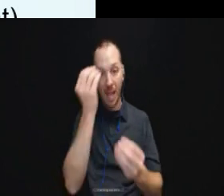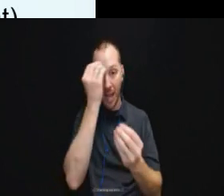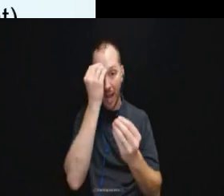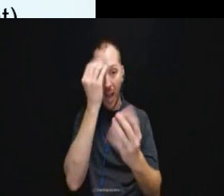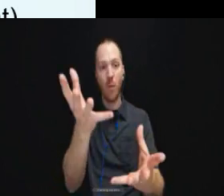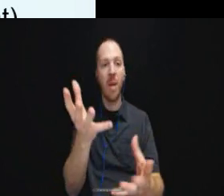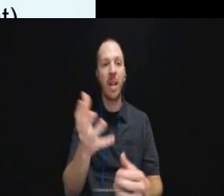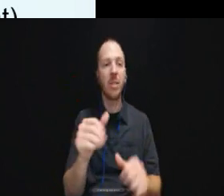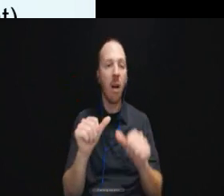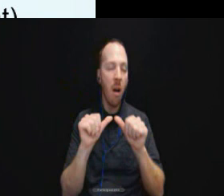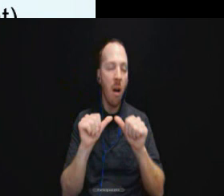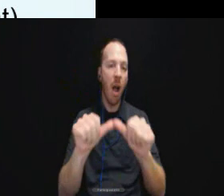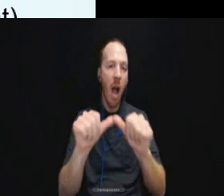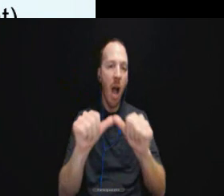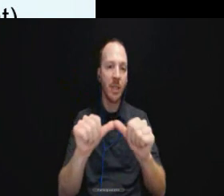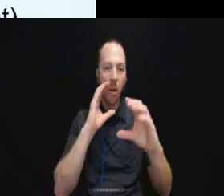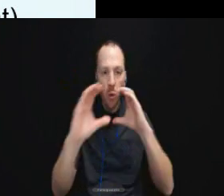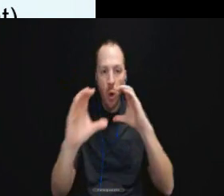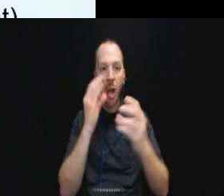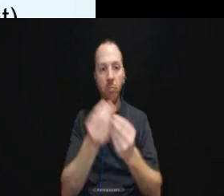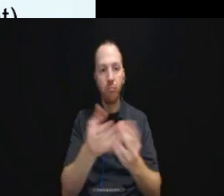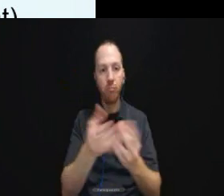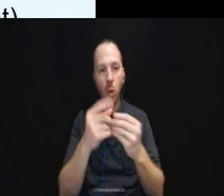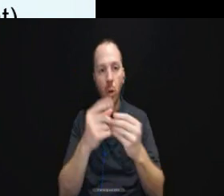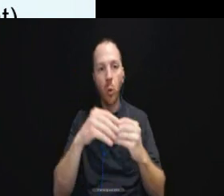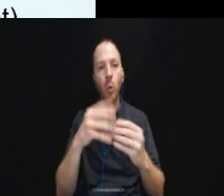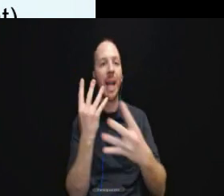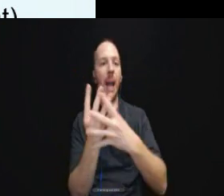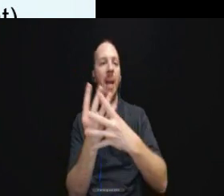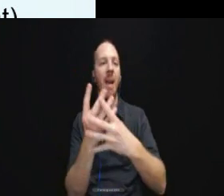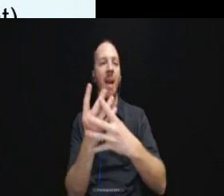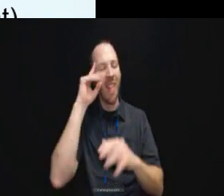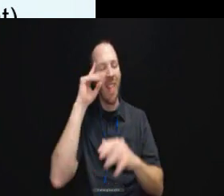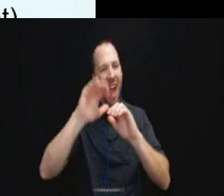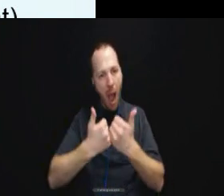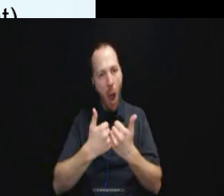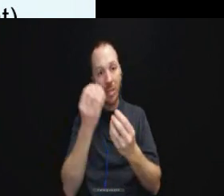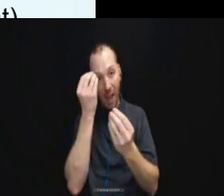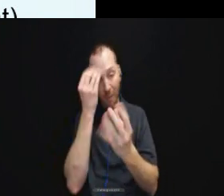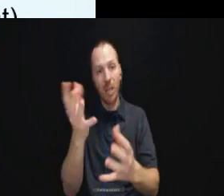communicated to inmates. So we need to think through how the information is being communicated and how are they receiving